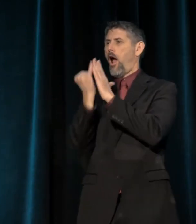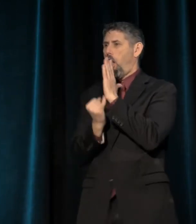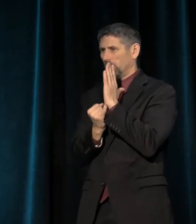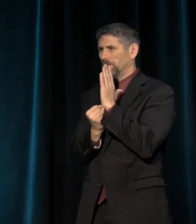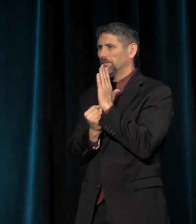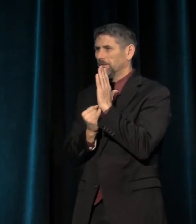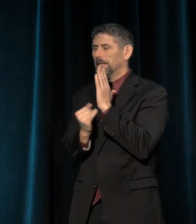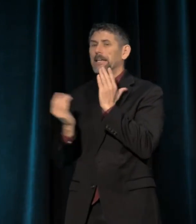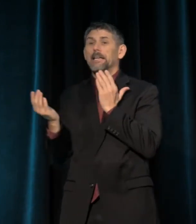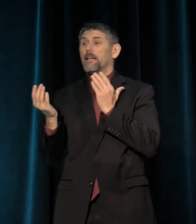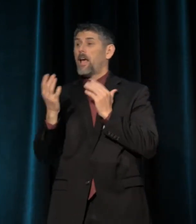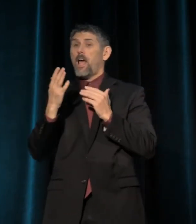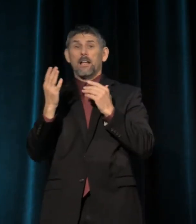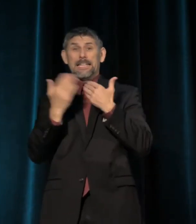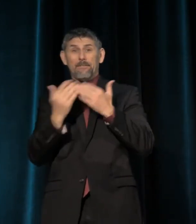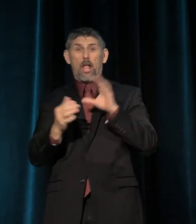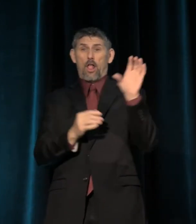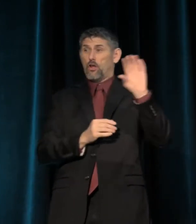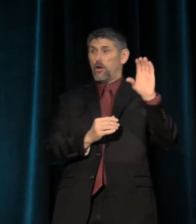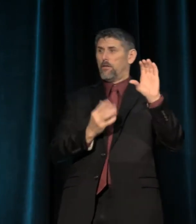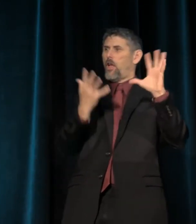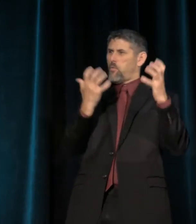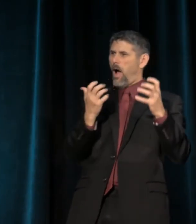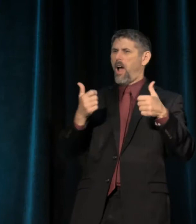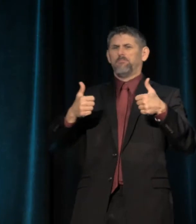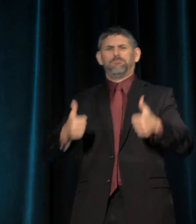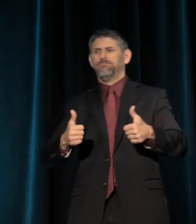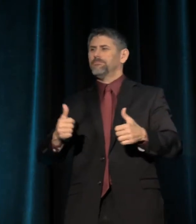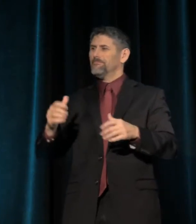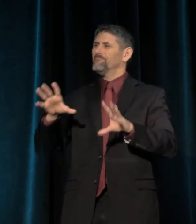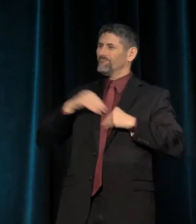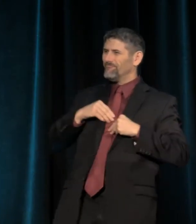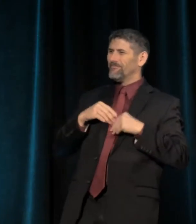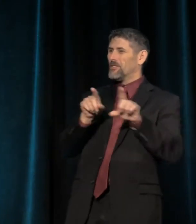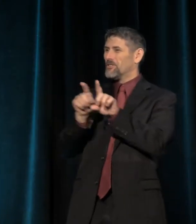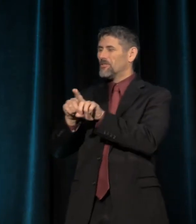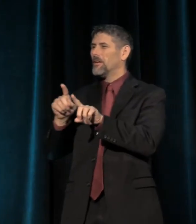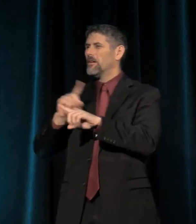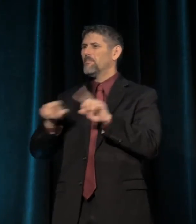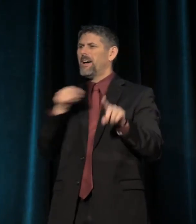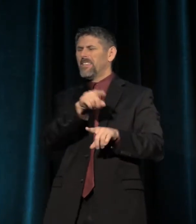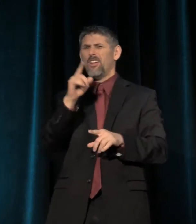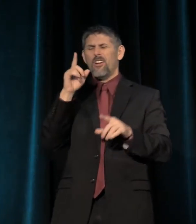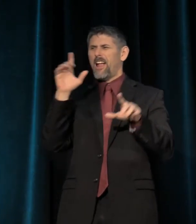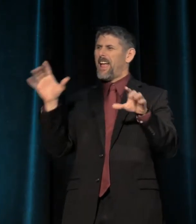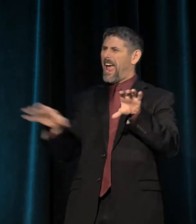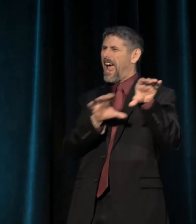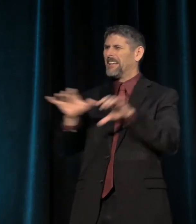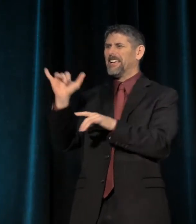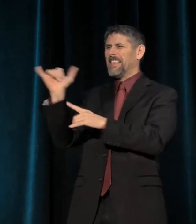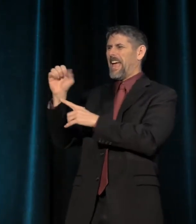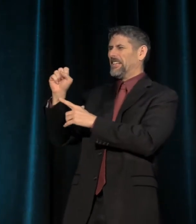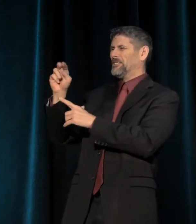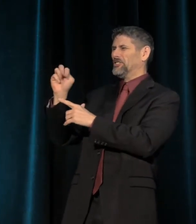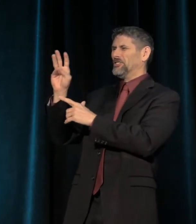and even the conservatives want to be down, right? But they're acting like snowflakes around this.